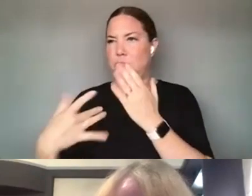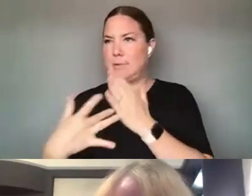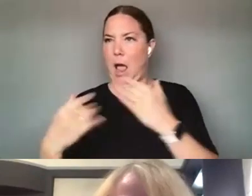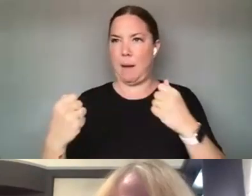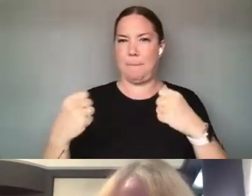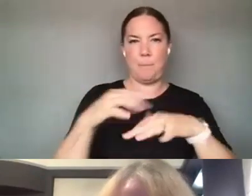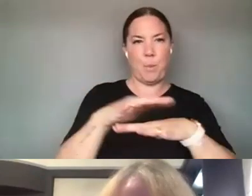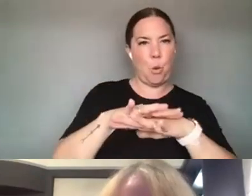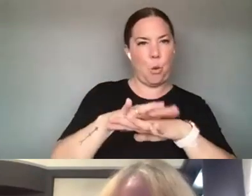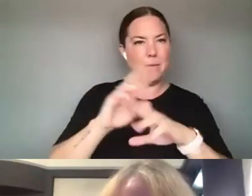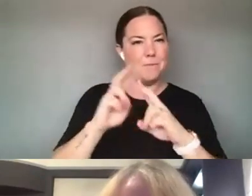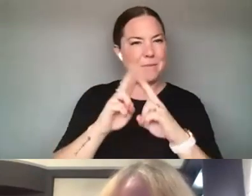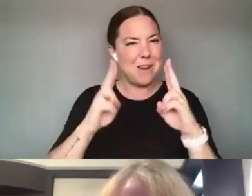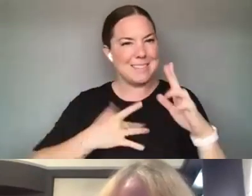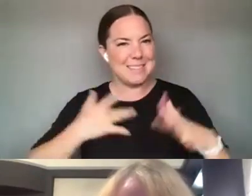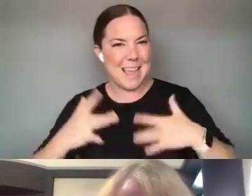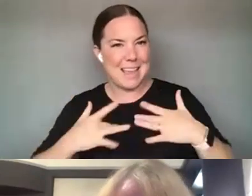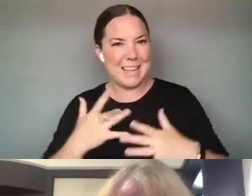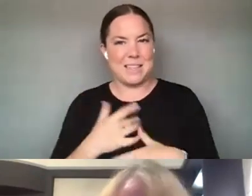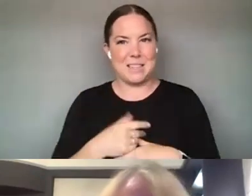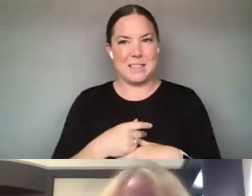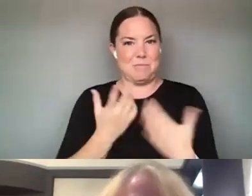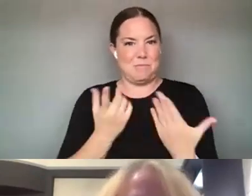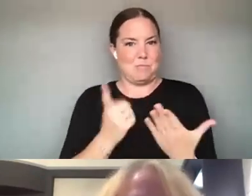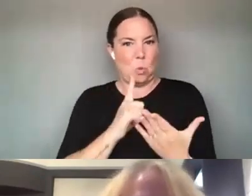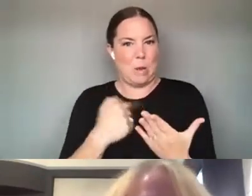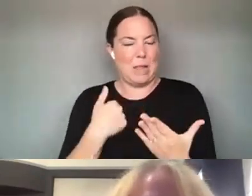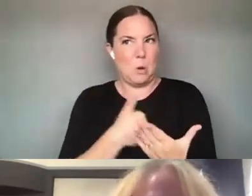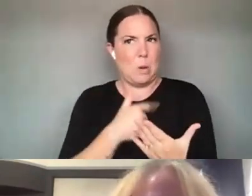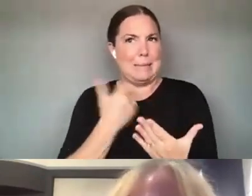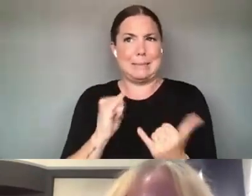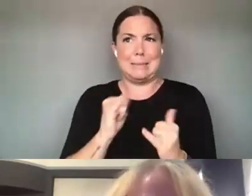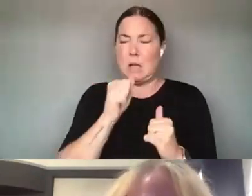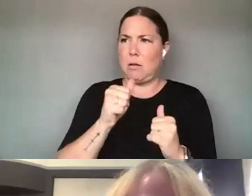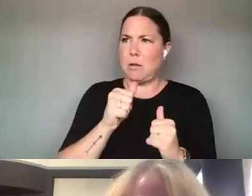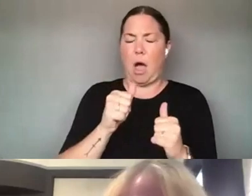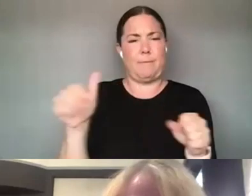AND STILL YOU KNOW YET TO BE MAPPED. WHICH IS WHY I'M FULLY MAPPED, WHICH IS WHY THIS STUDY IS SO